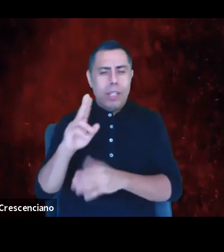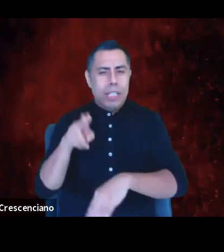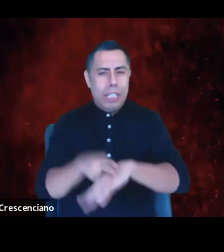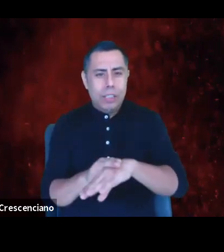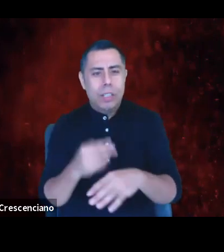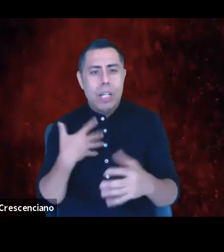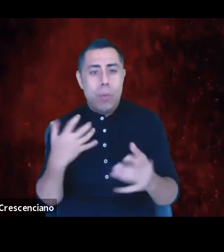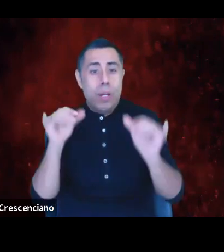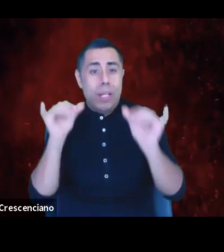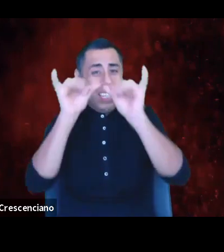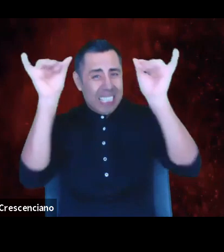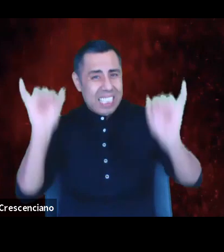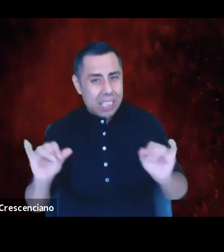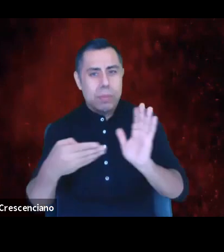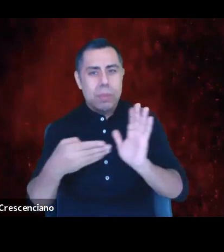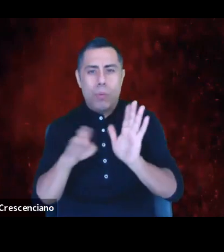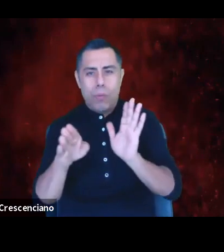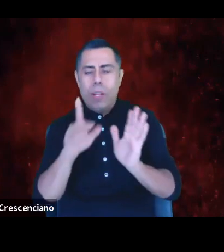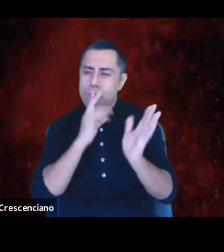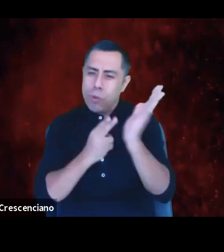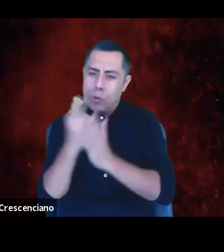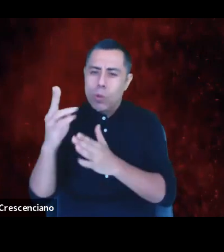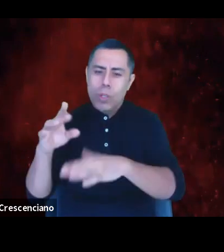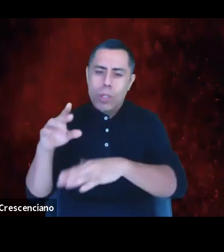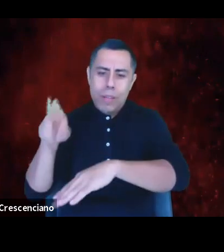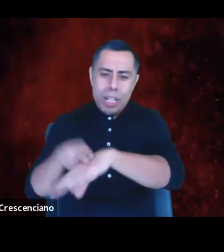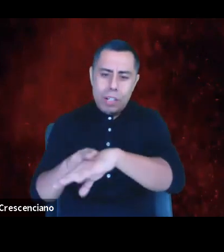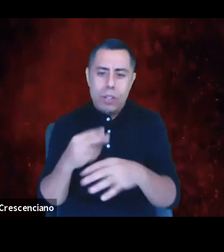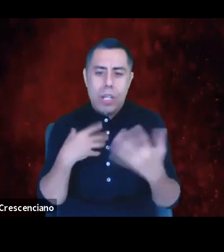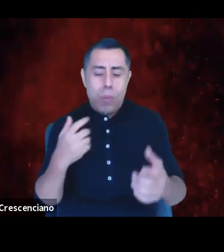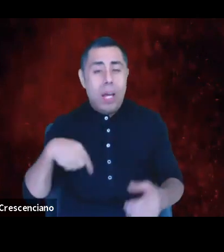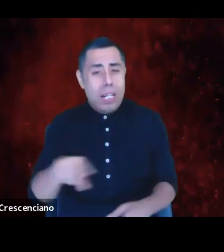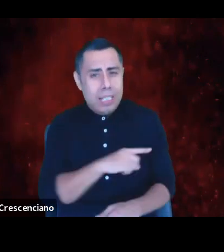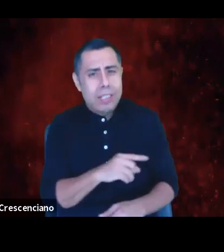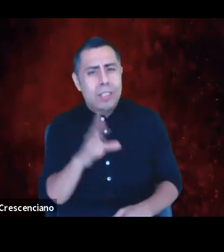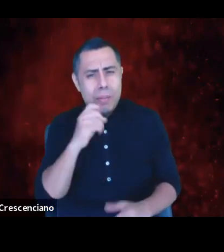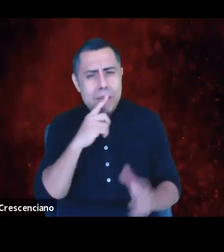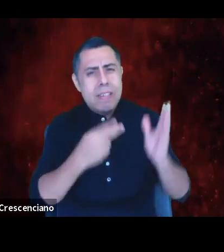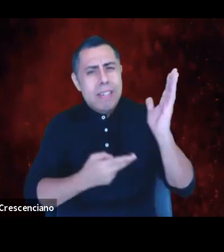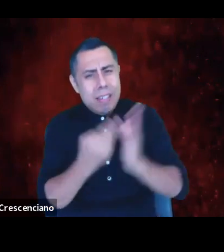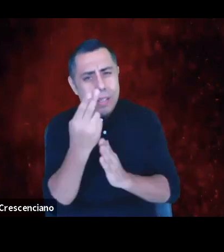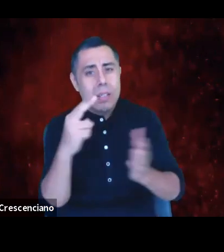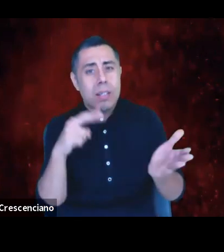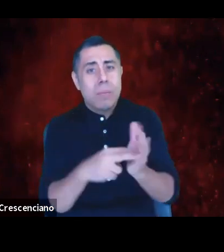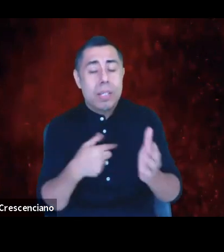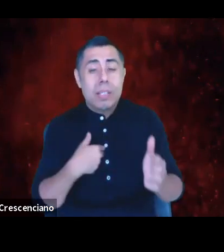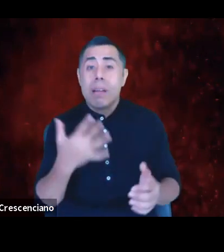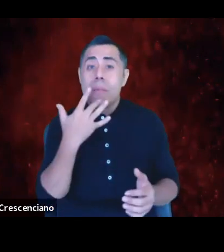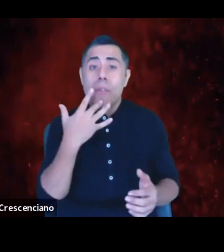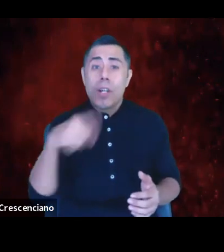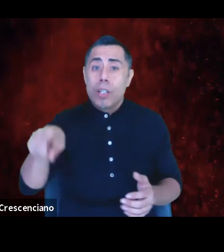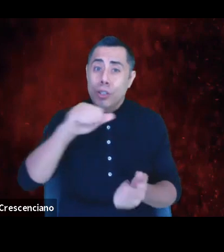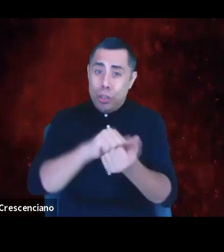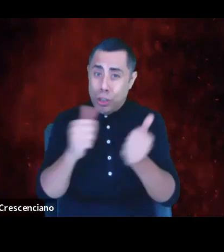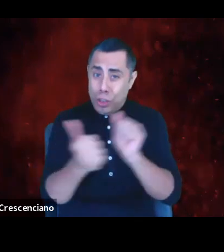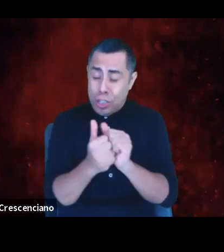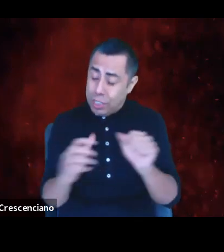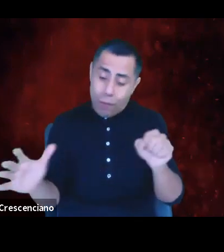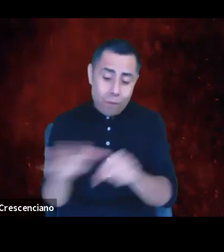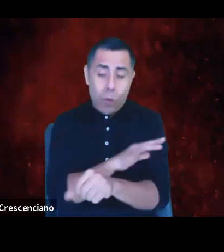I want us to be in and maintain this integrity. So I either want us to change our entire system to achieve this integrity,